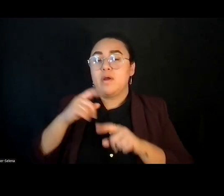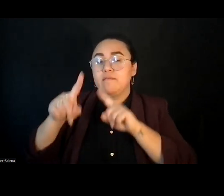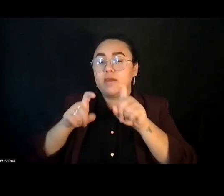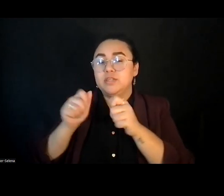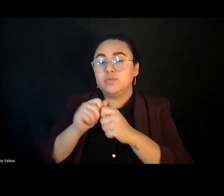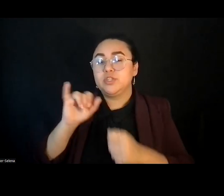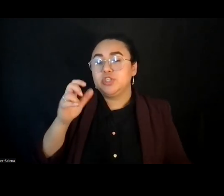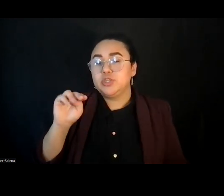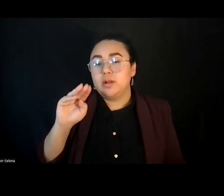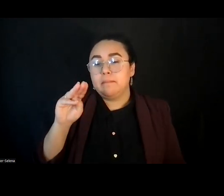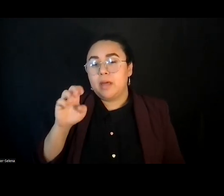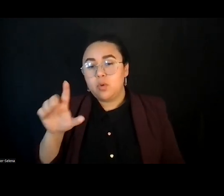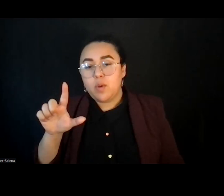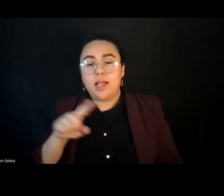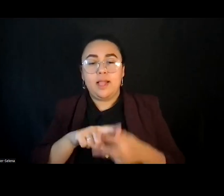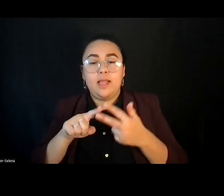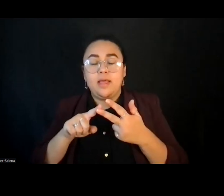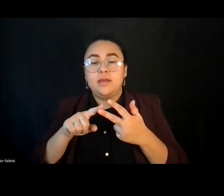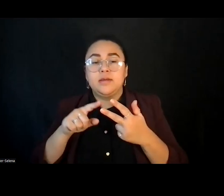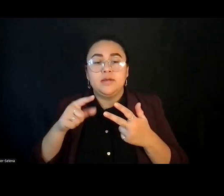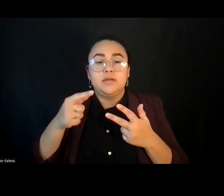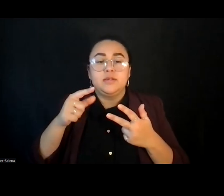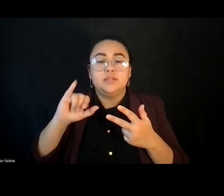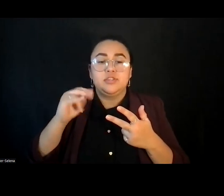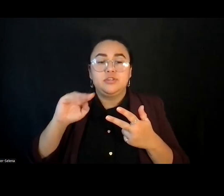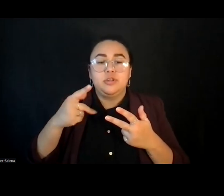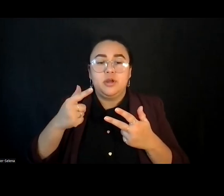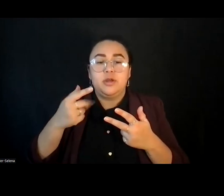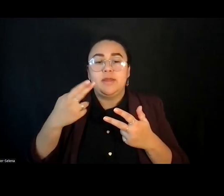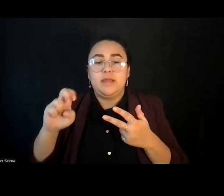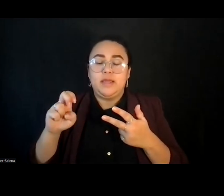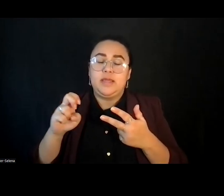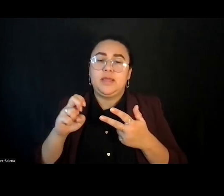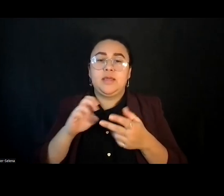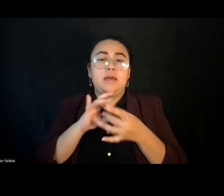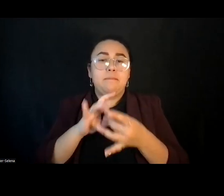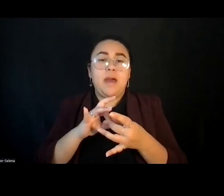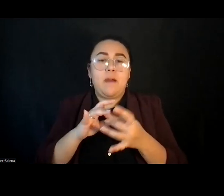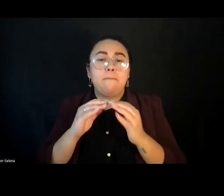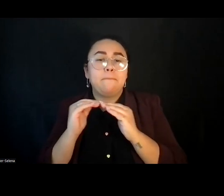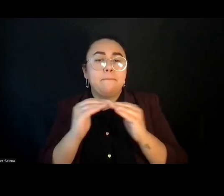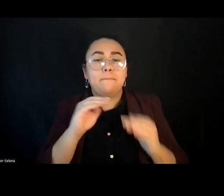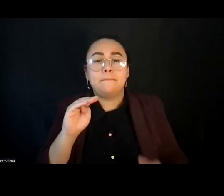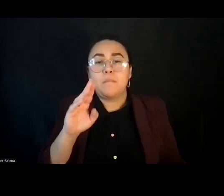Well, and John Key around when lifting up mutuality and an economy built on solidarity.